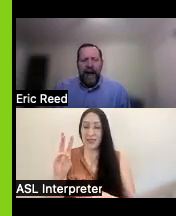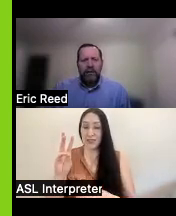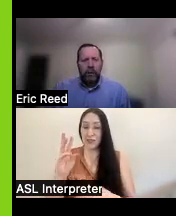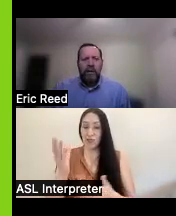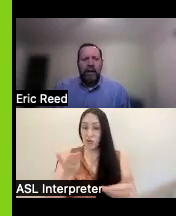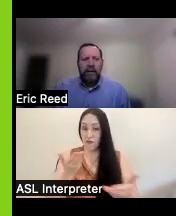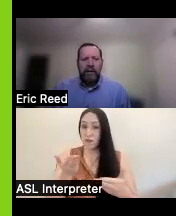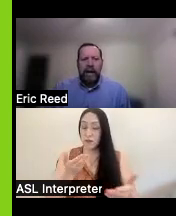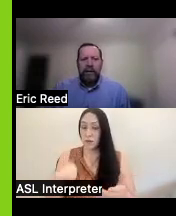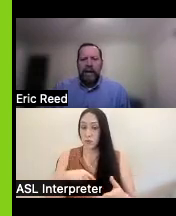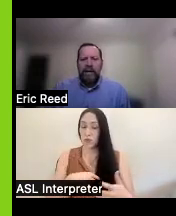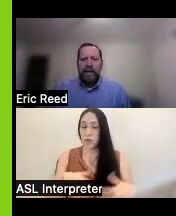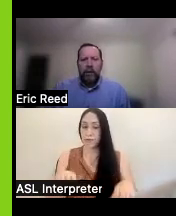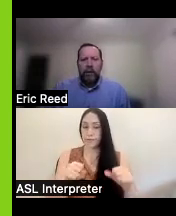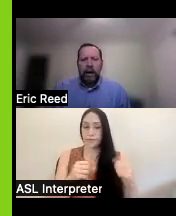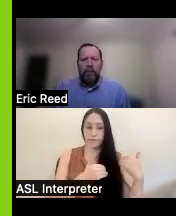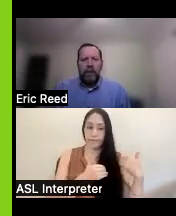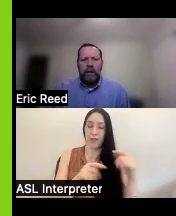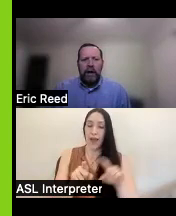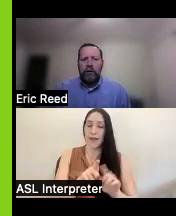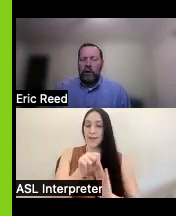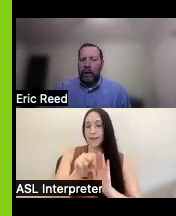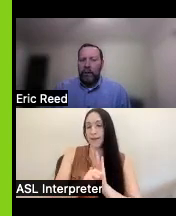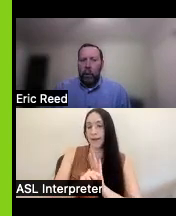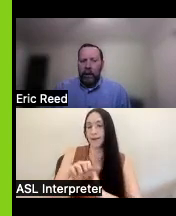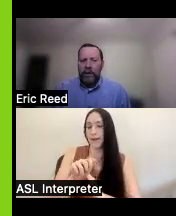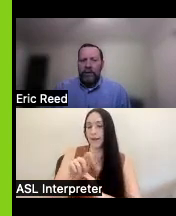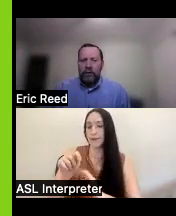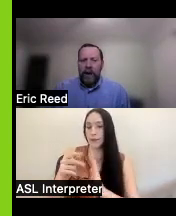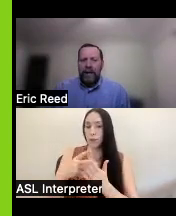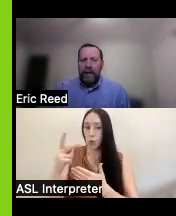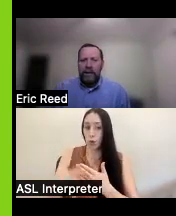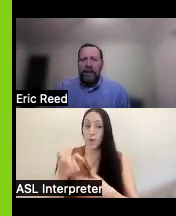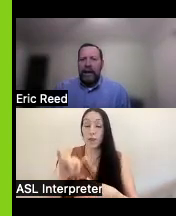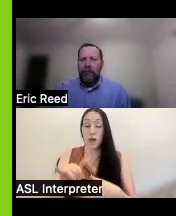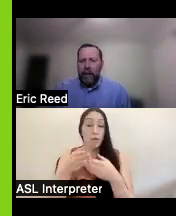tasked with as the state's at program those are public awareness and training information